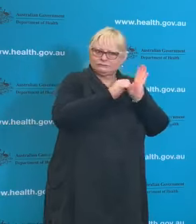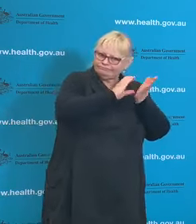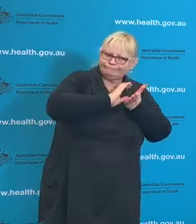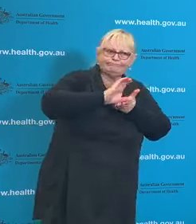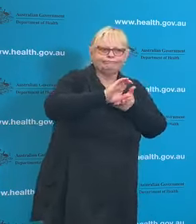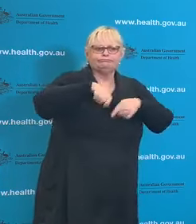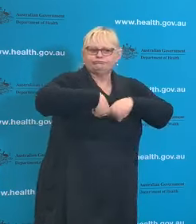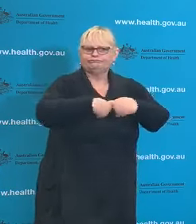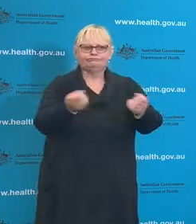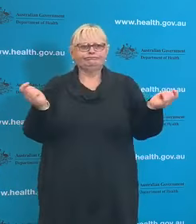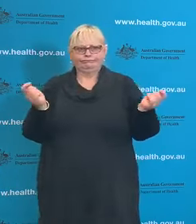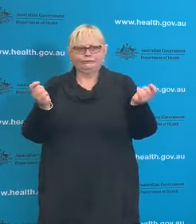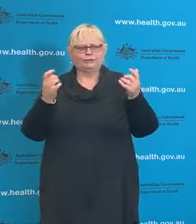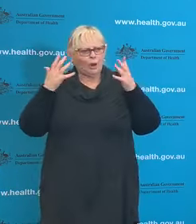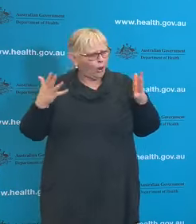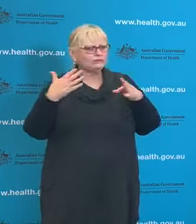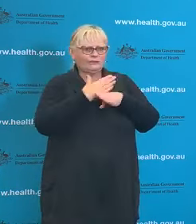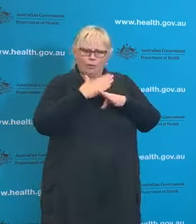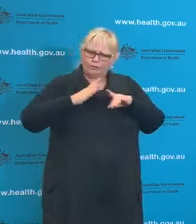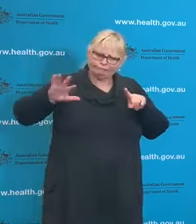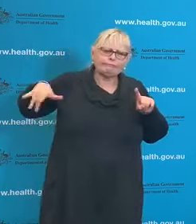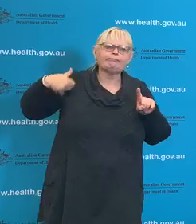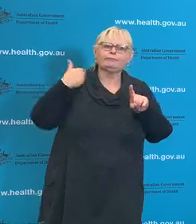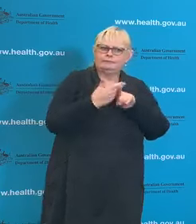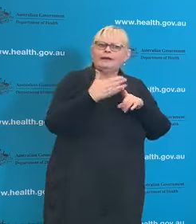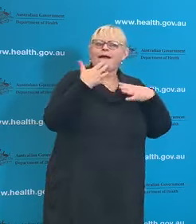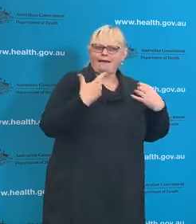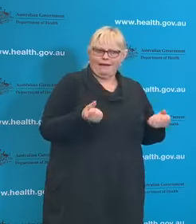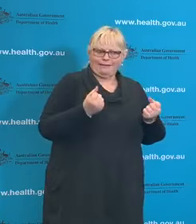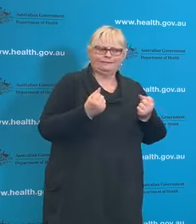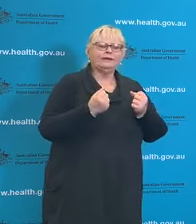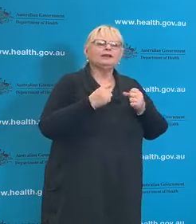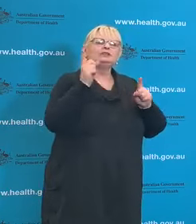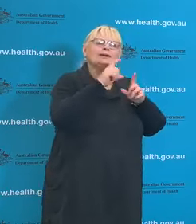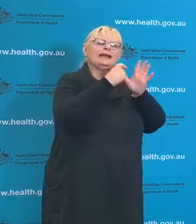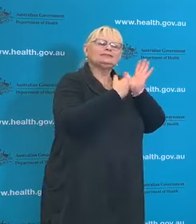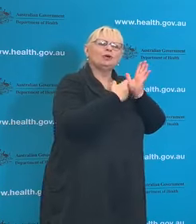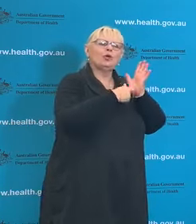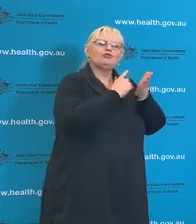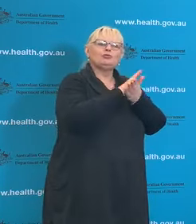lot of existing work already going on. Ruth will, as she joins us now in